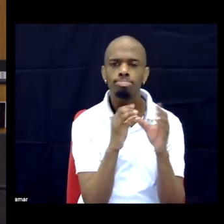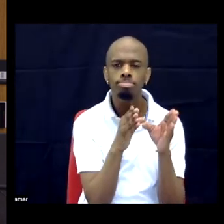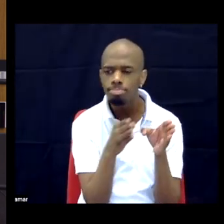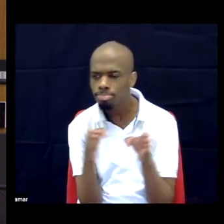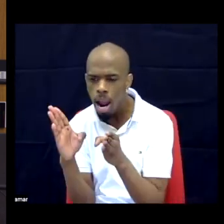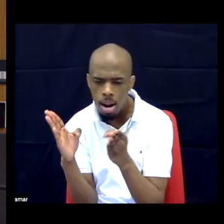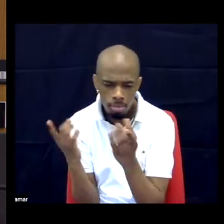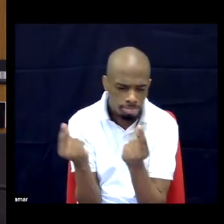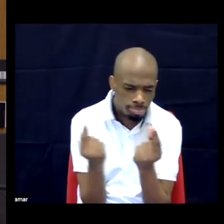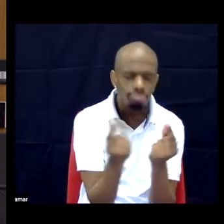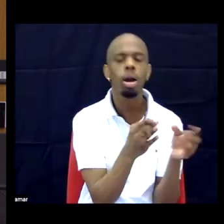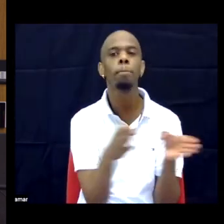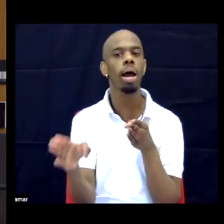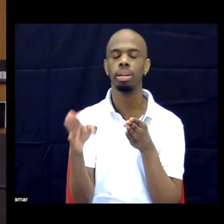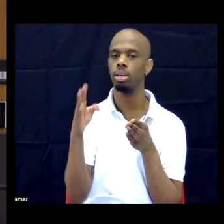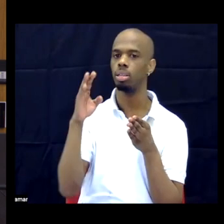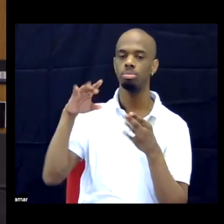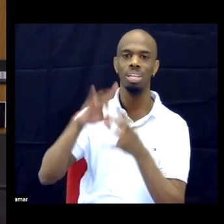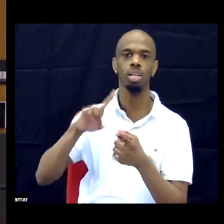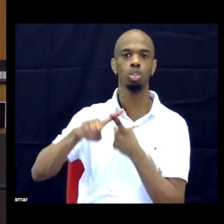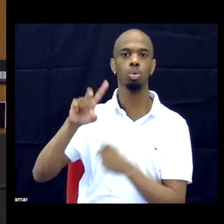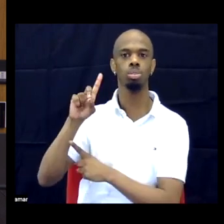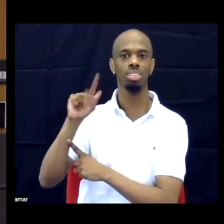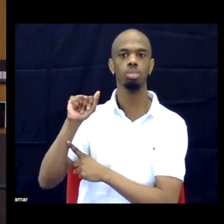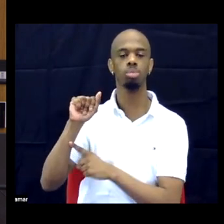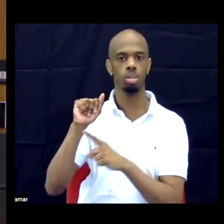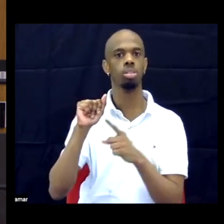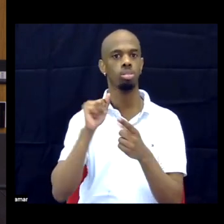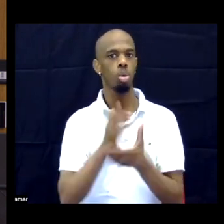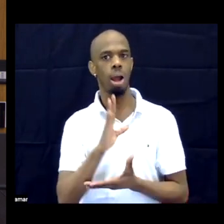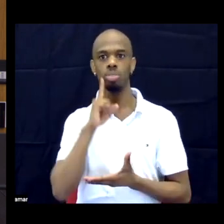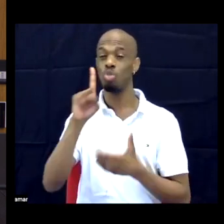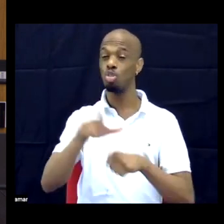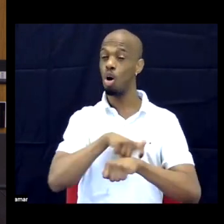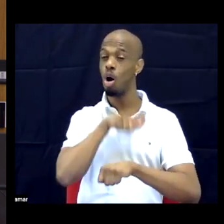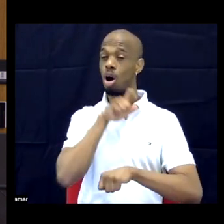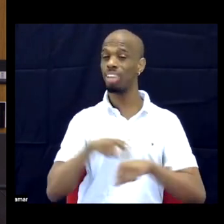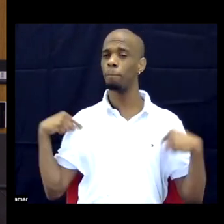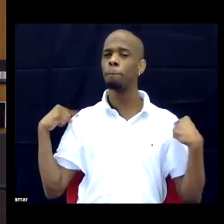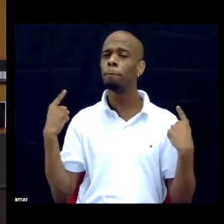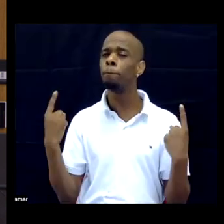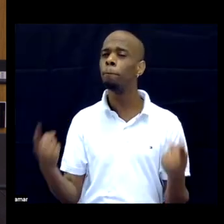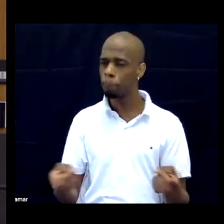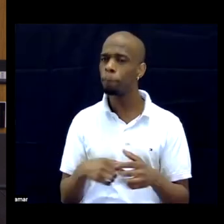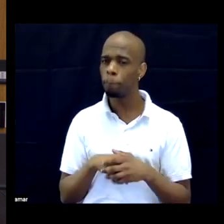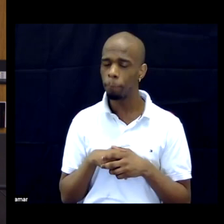I say in the book, you know, I start with the Panthers because that was the organization that I started the book research with.